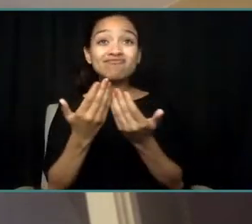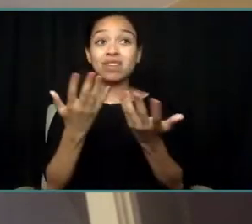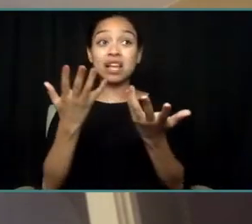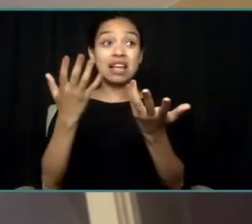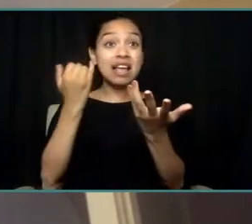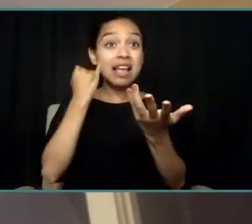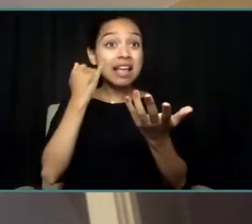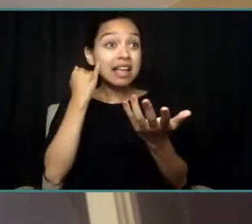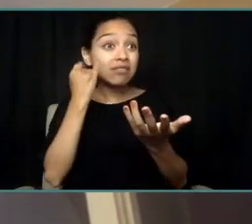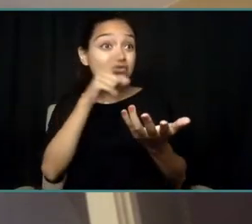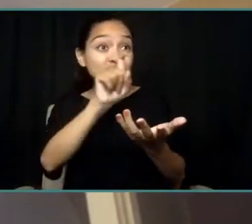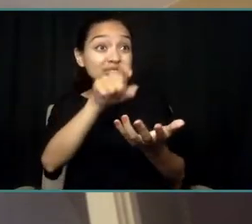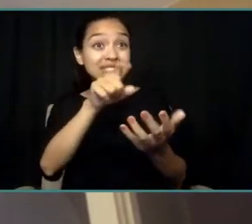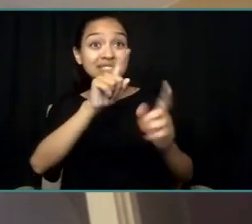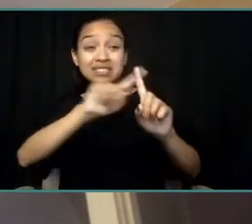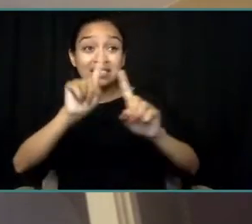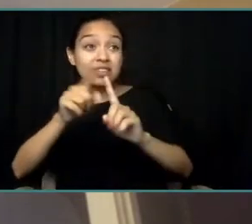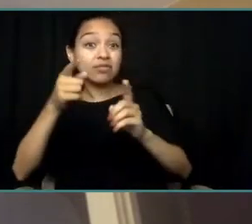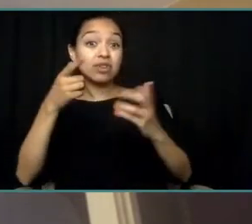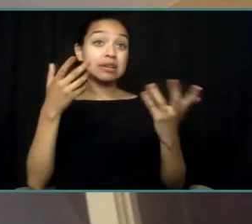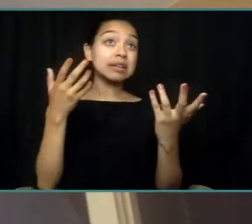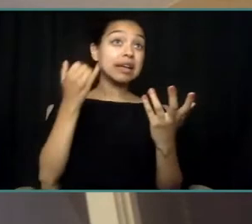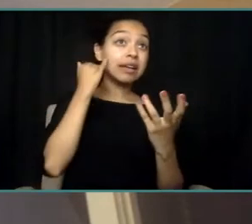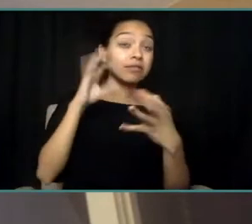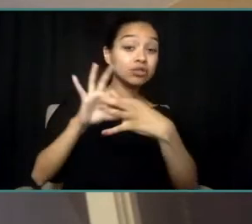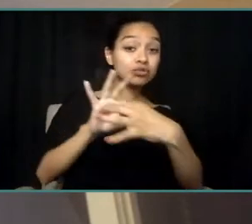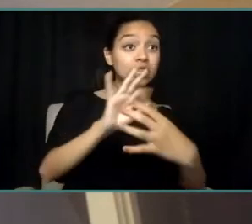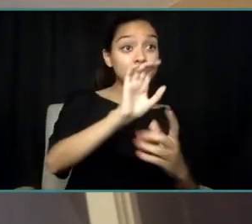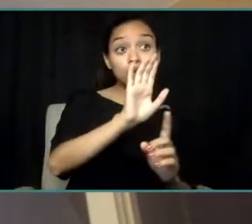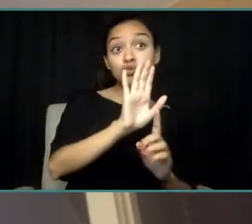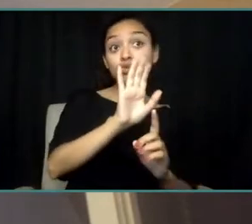Whether that's around their different cultural makeups,